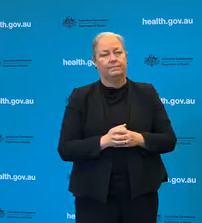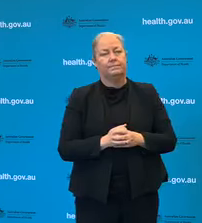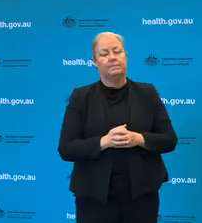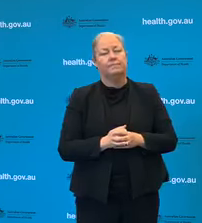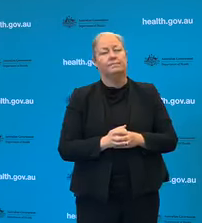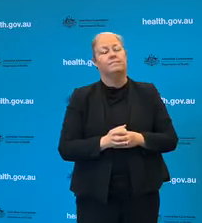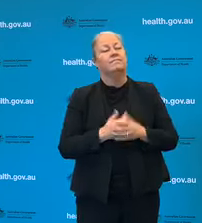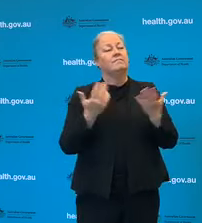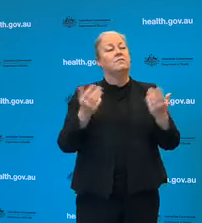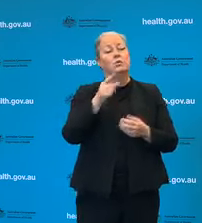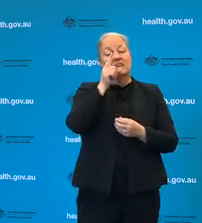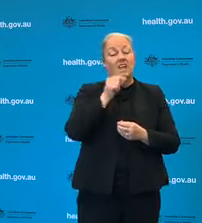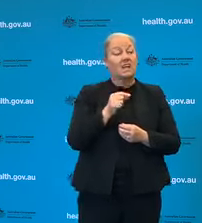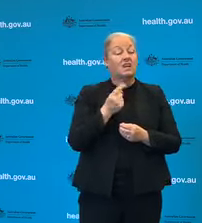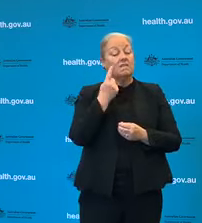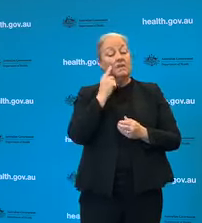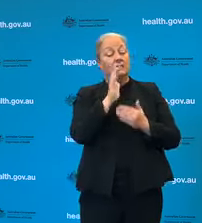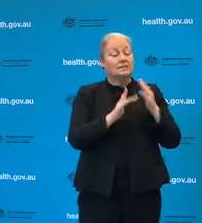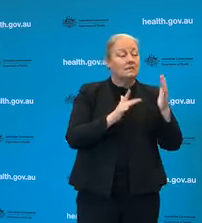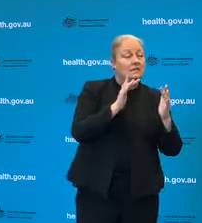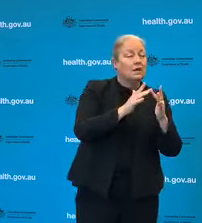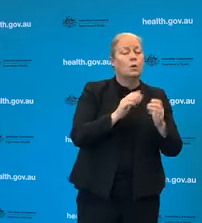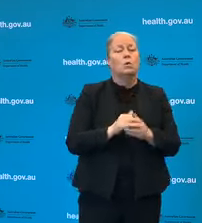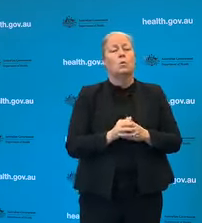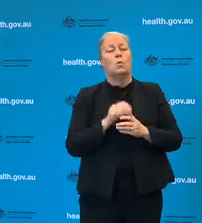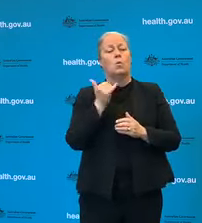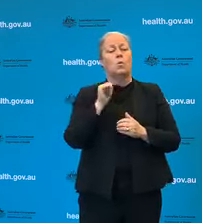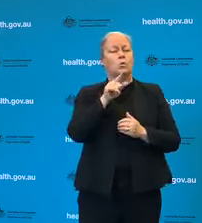or get on the internet, contact your friends your family